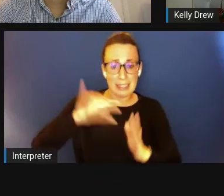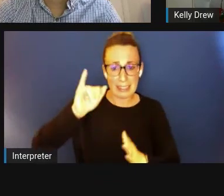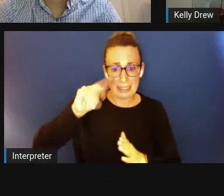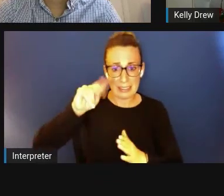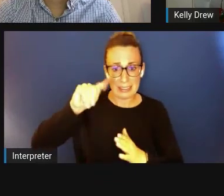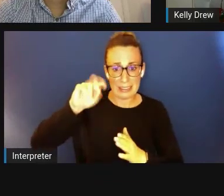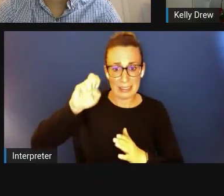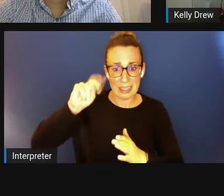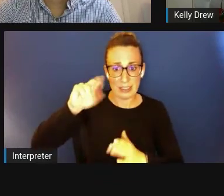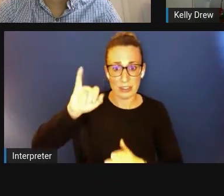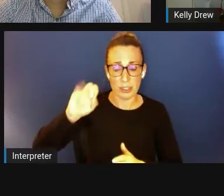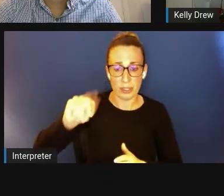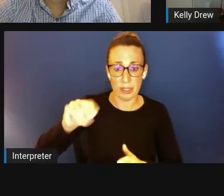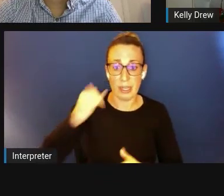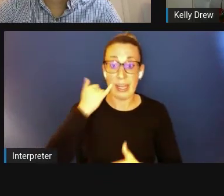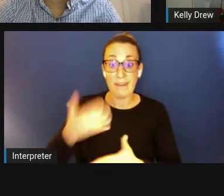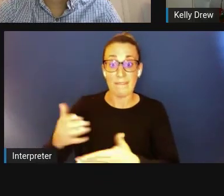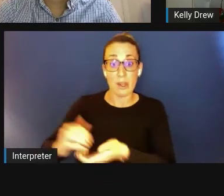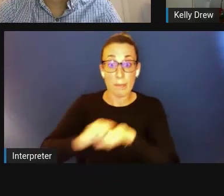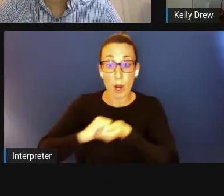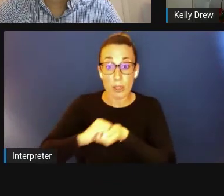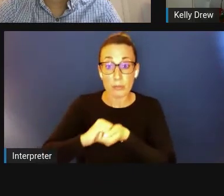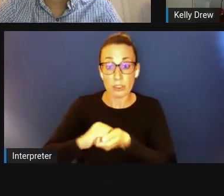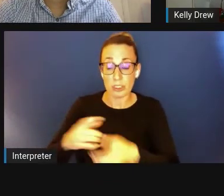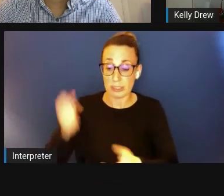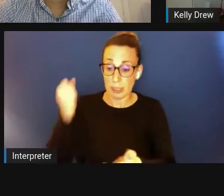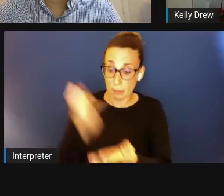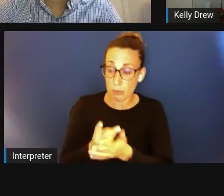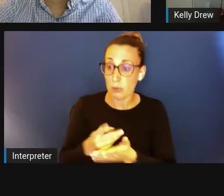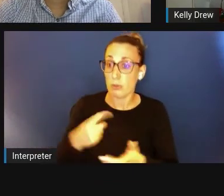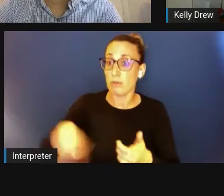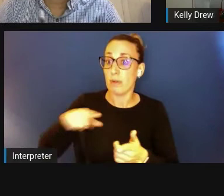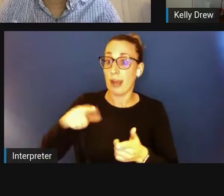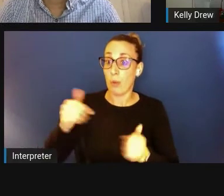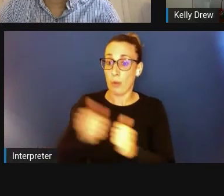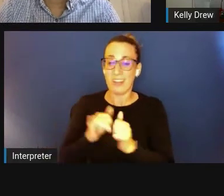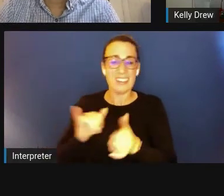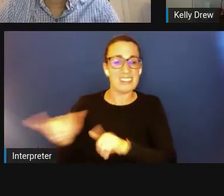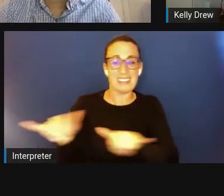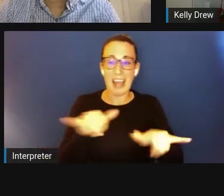with a complementary objective of diversifying,